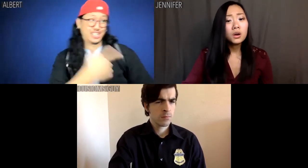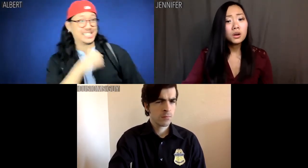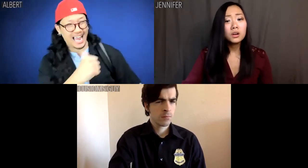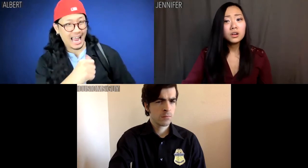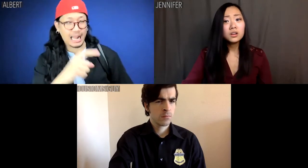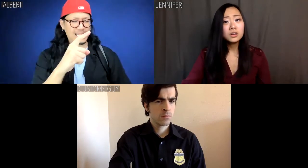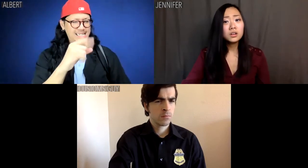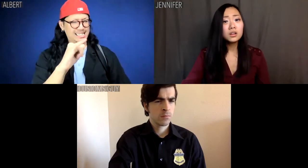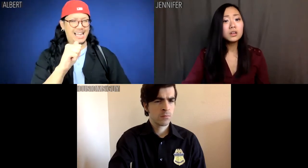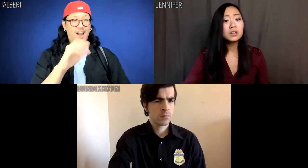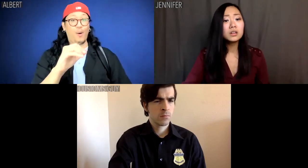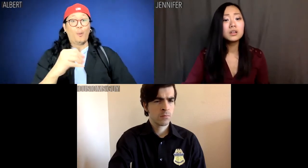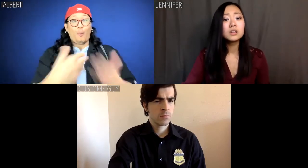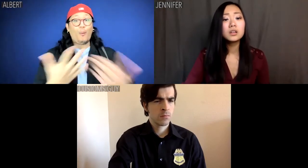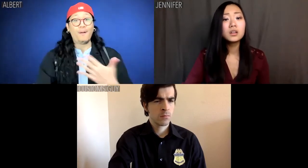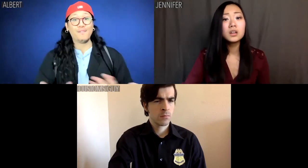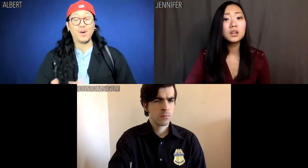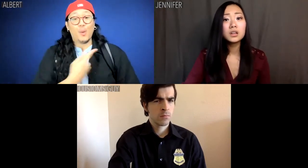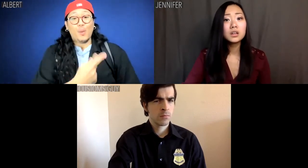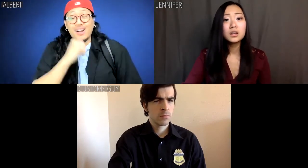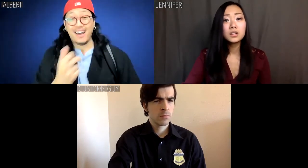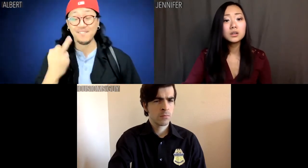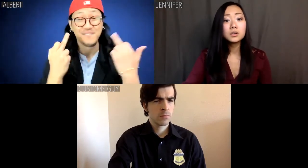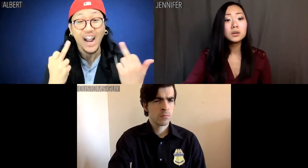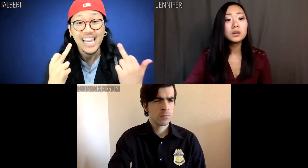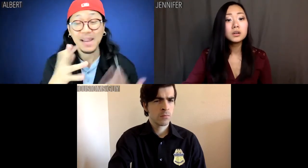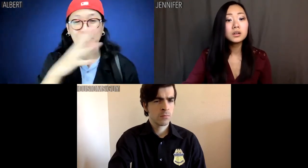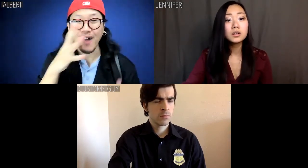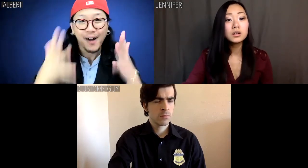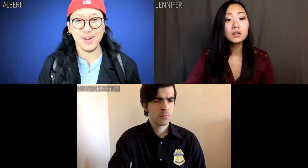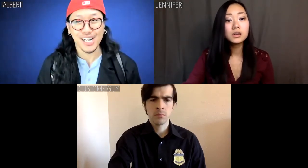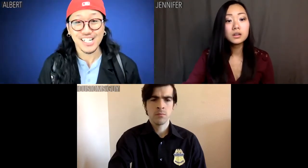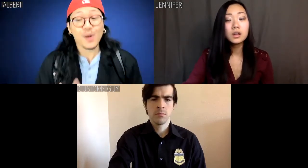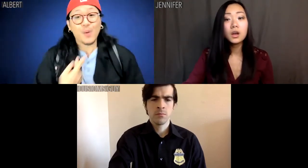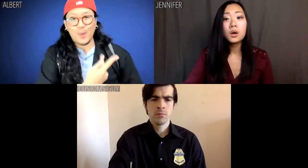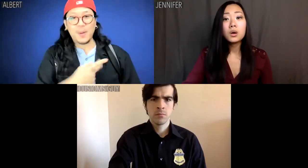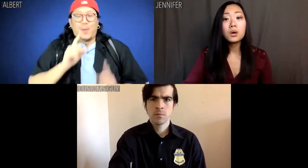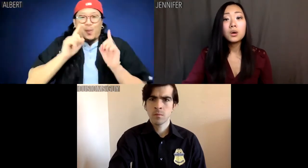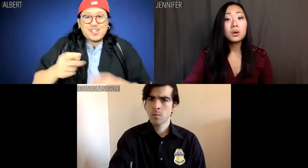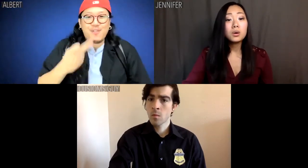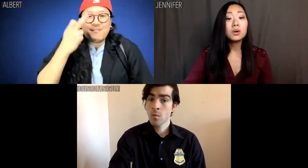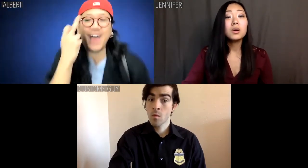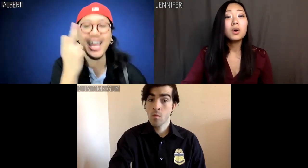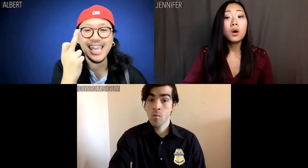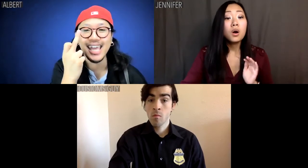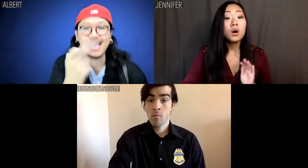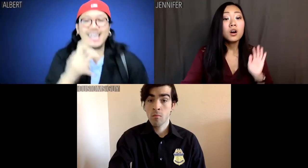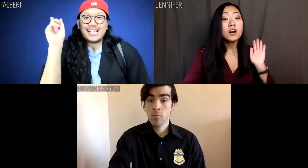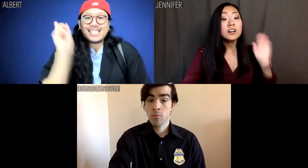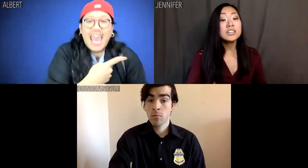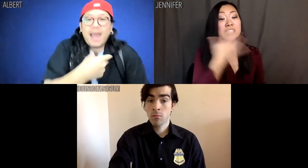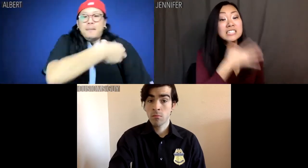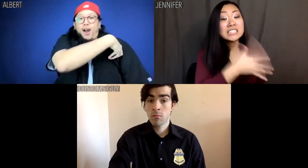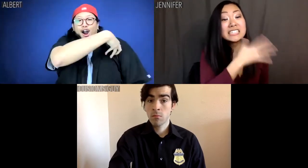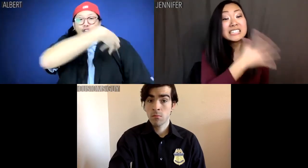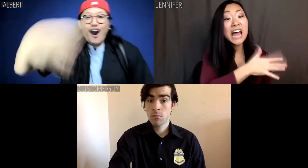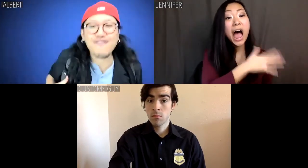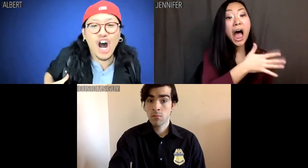She's not Xiao-whatever. And we're not fucking peasants. We both went to goddamn Harvard.